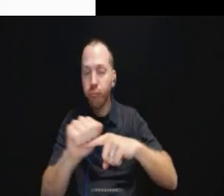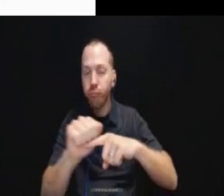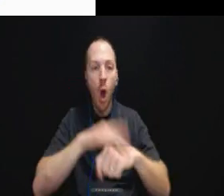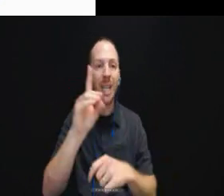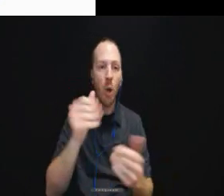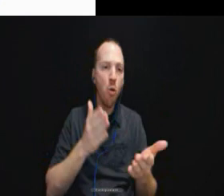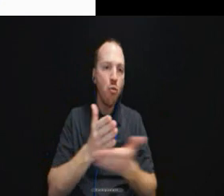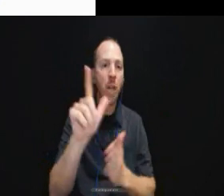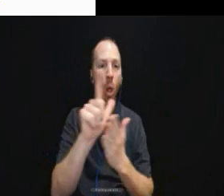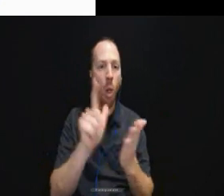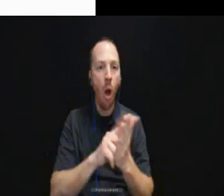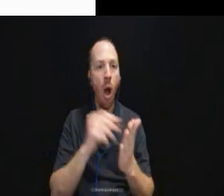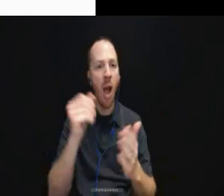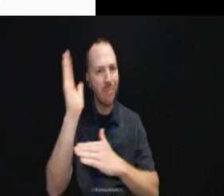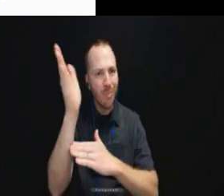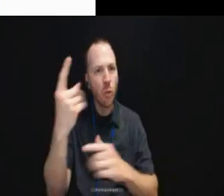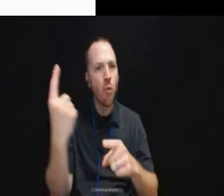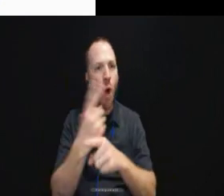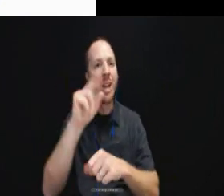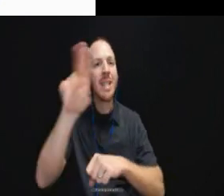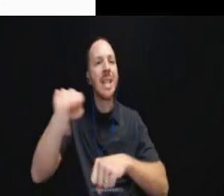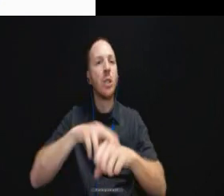conferences and webinars.